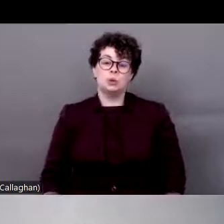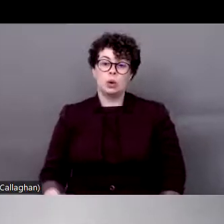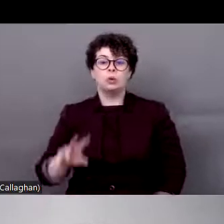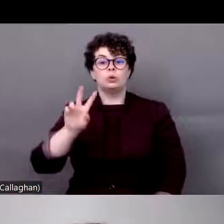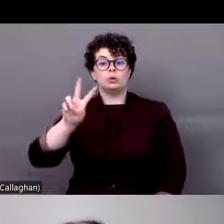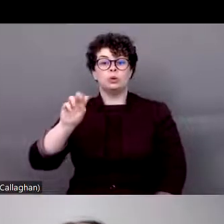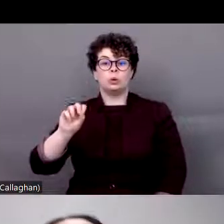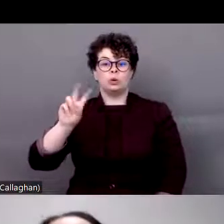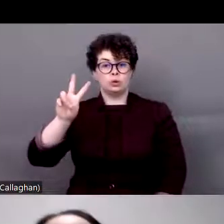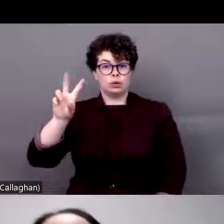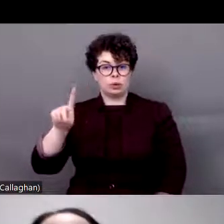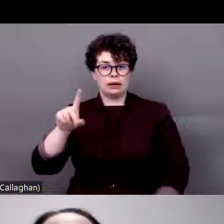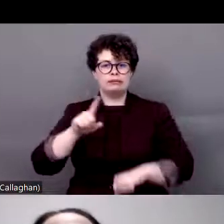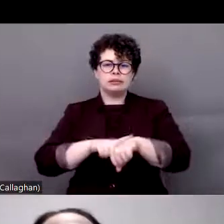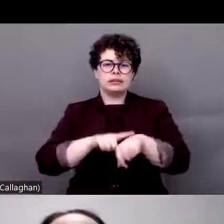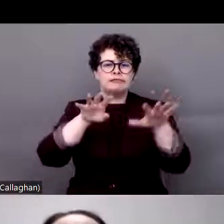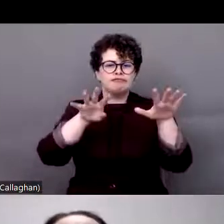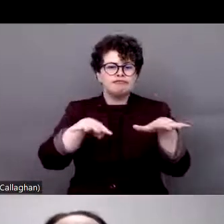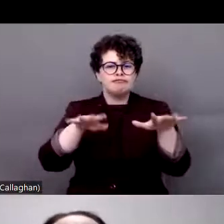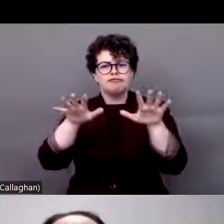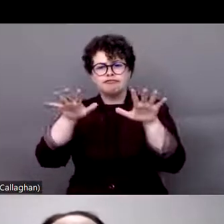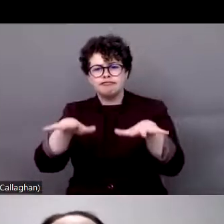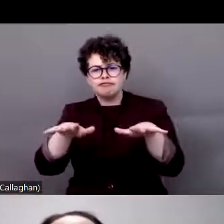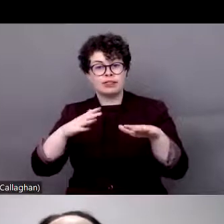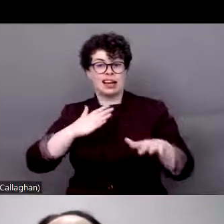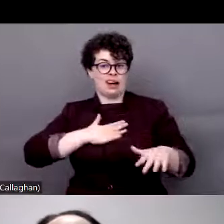in Autumn MRG and our